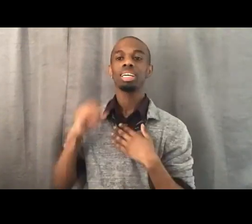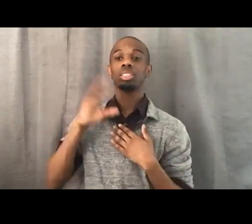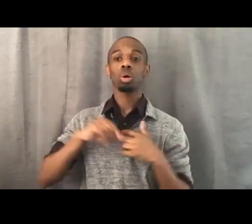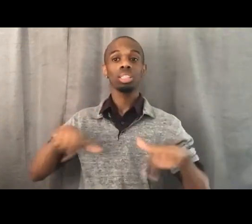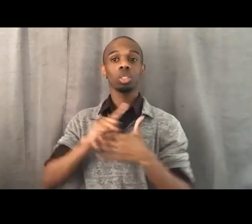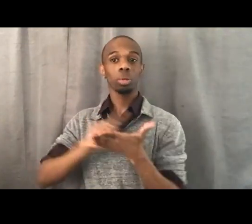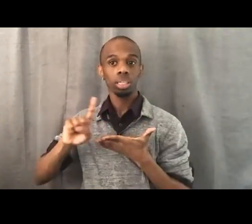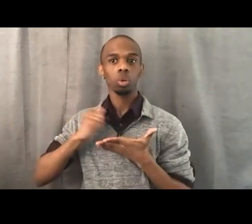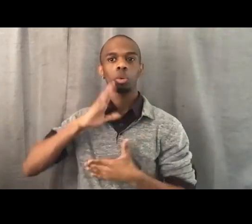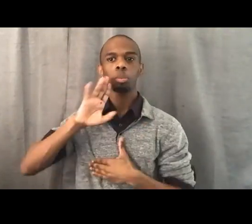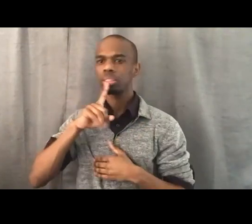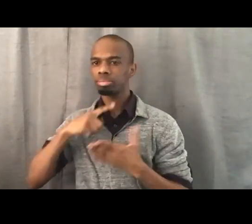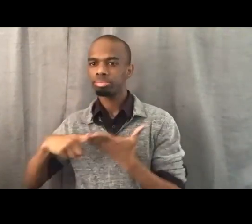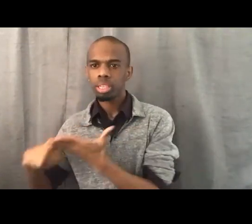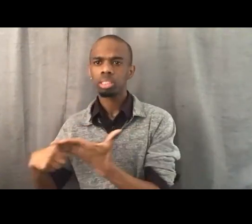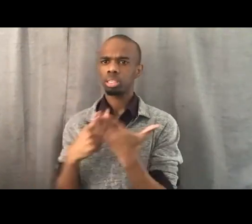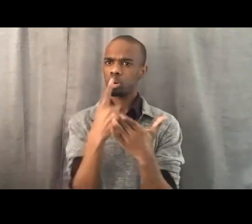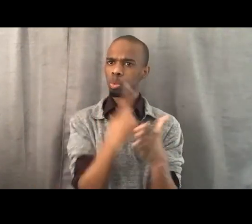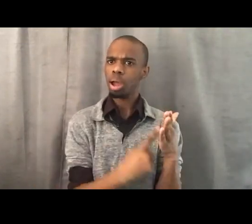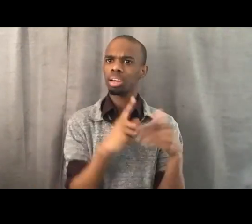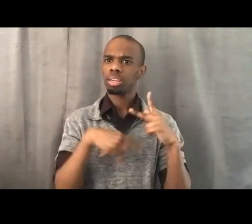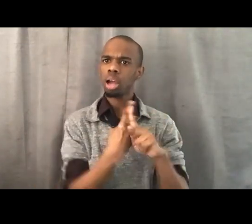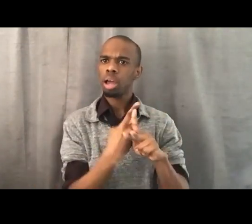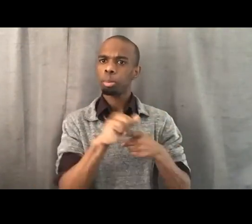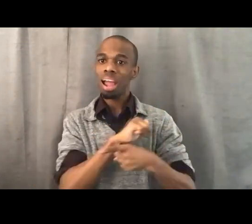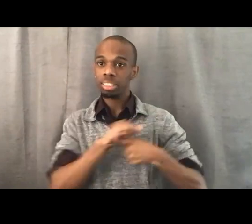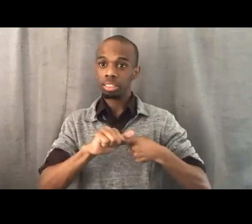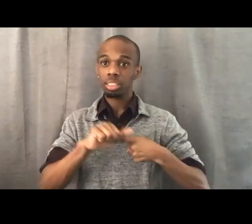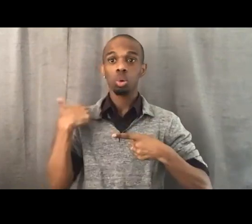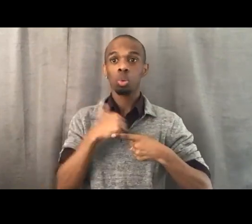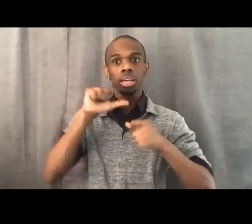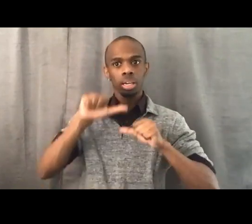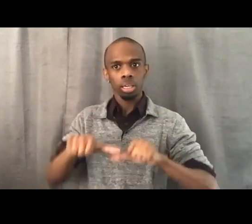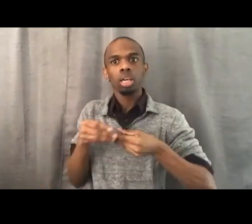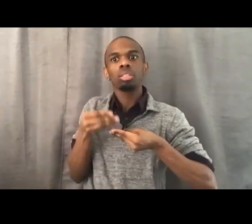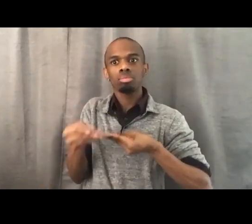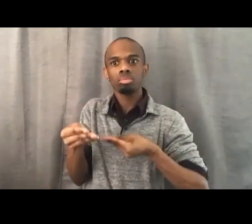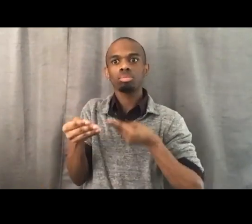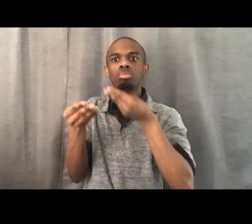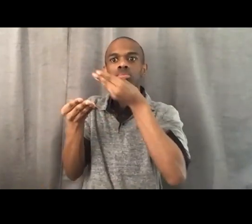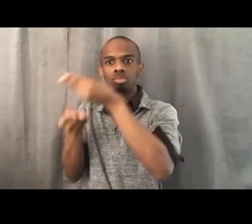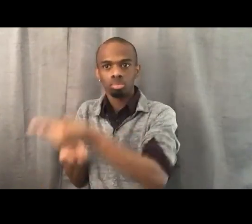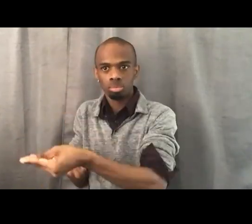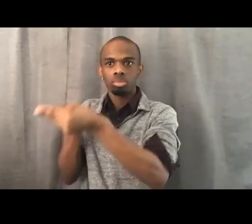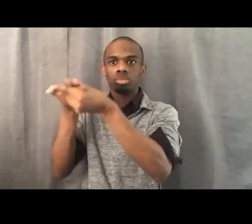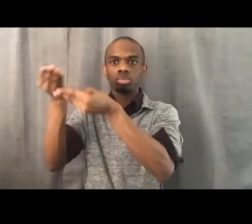I want to, since Yolanda introduced history and the role of history and the building of Black Power,